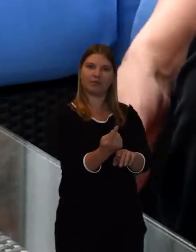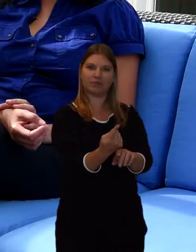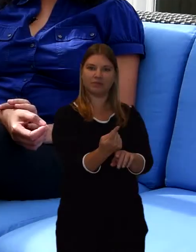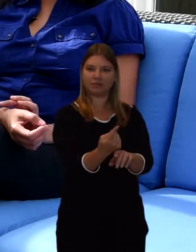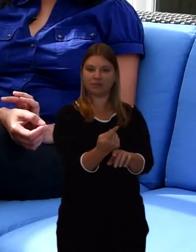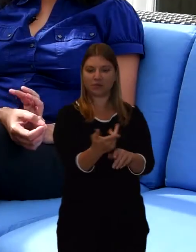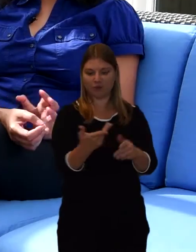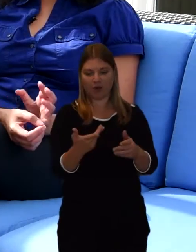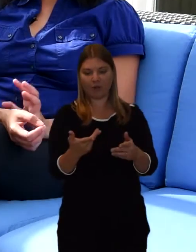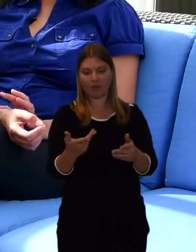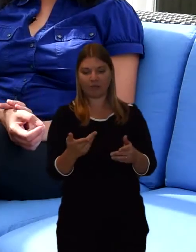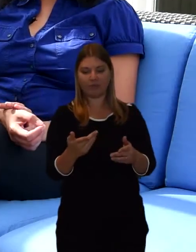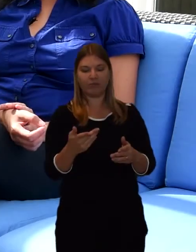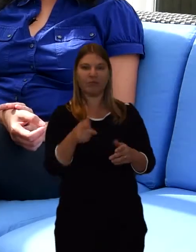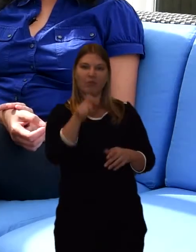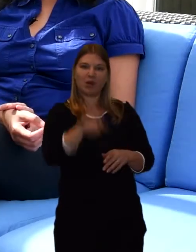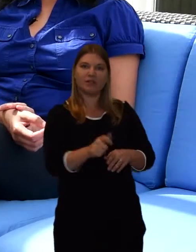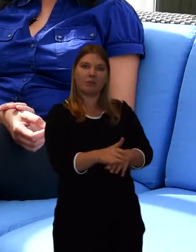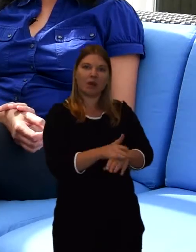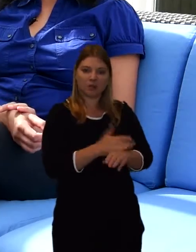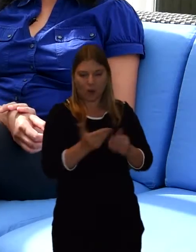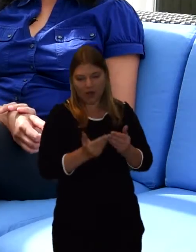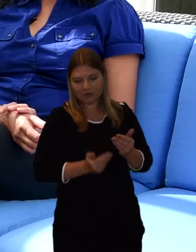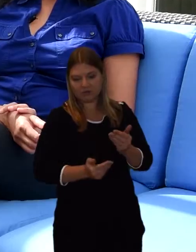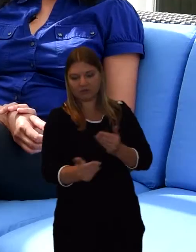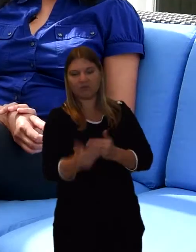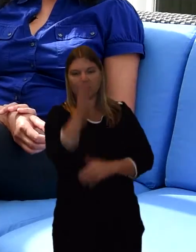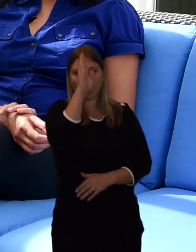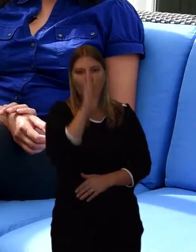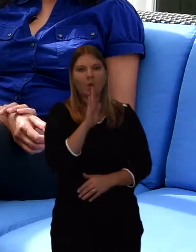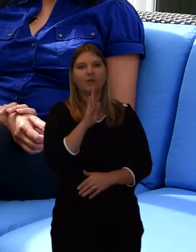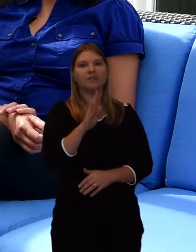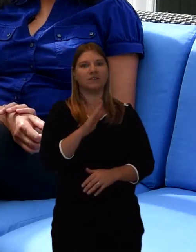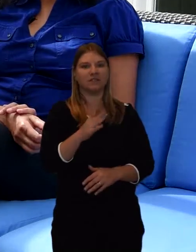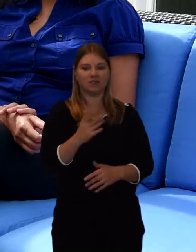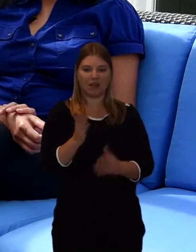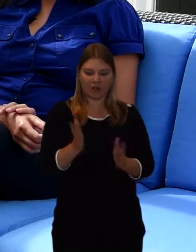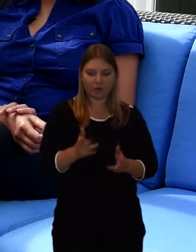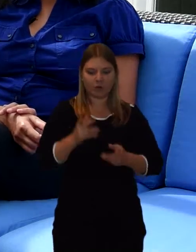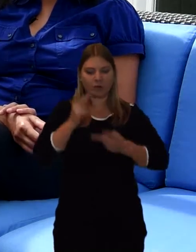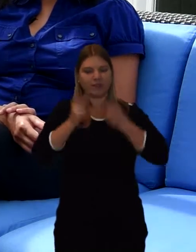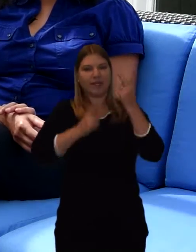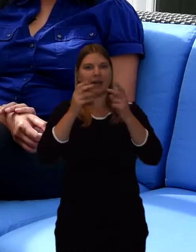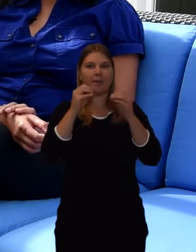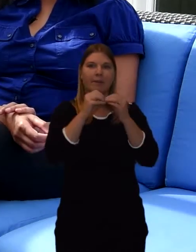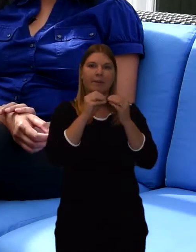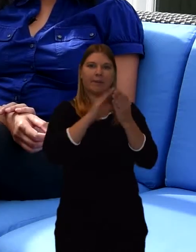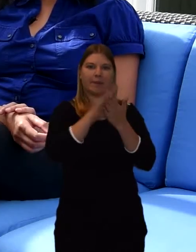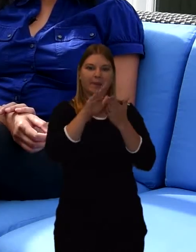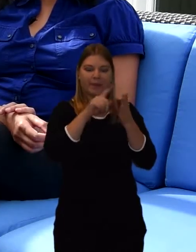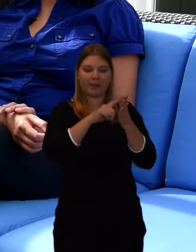Throughout the this period of mourning, people would sing bhajans, which are holy songs